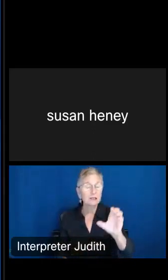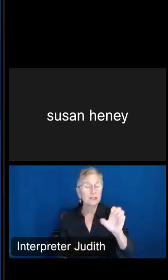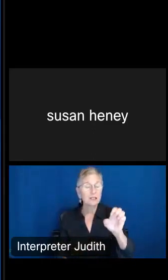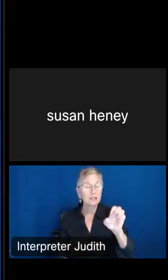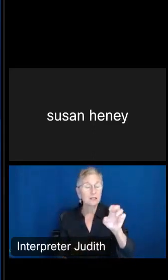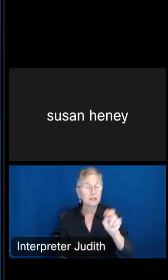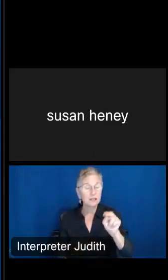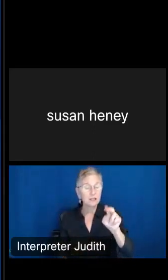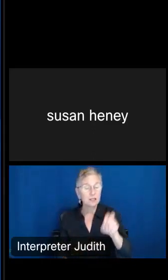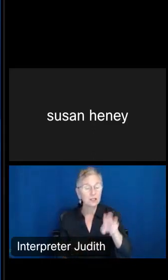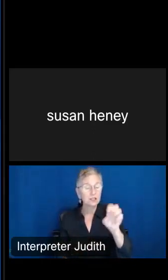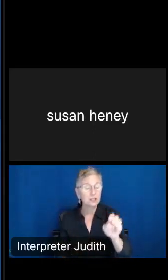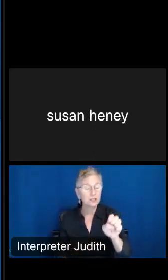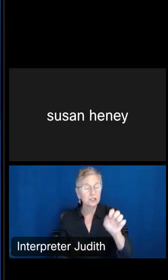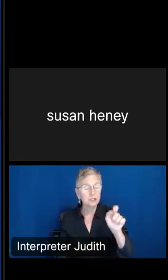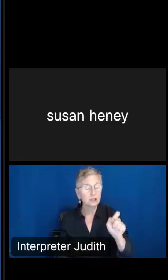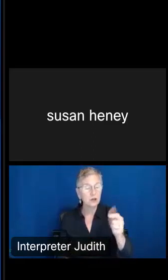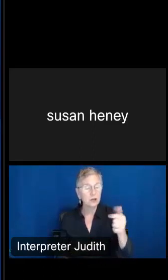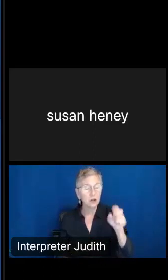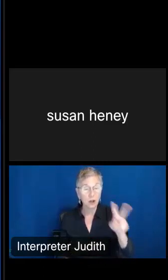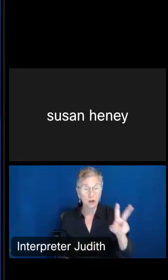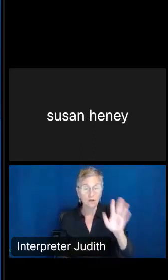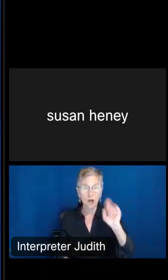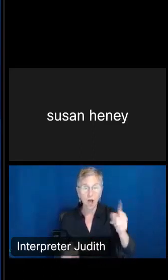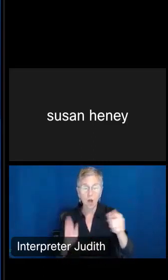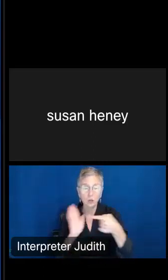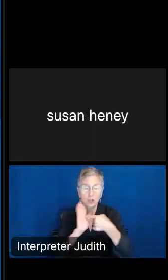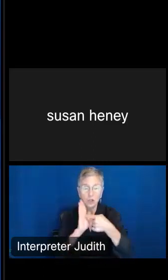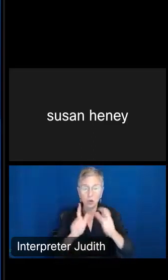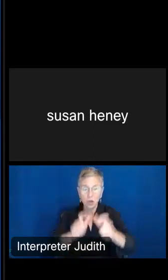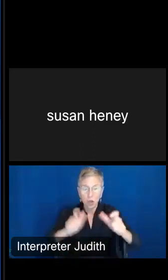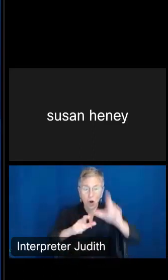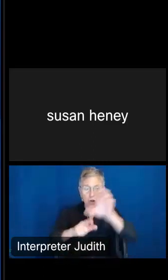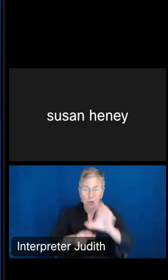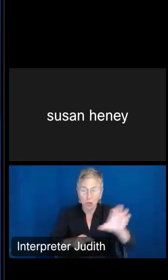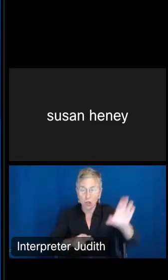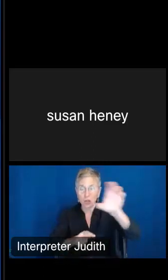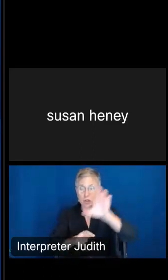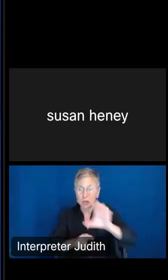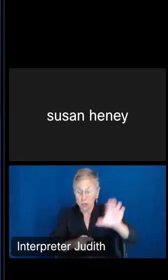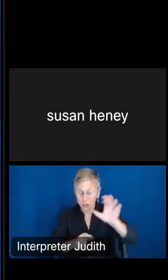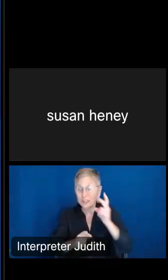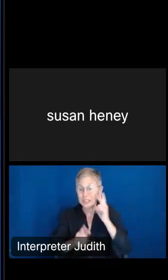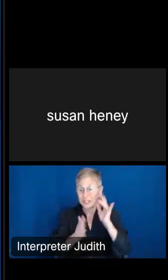features, the large cursor, to make things easier for us to see, but you can see contrast,